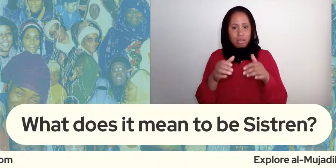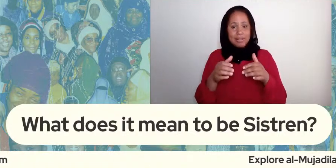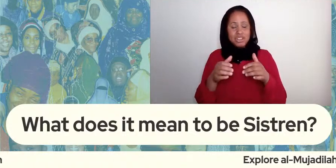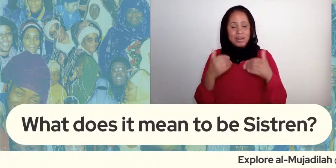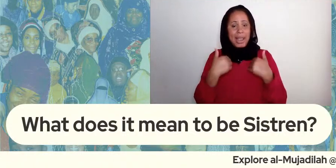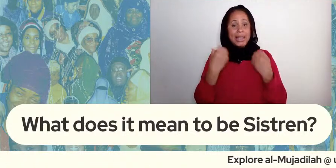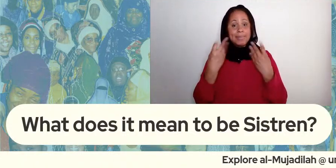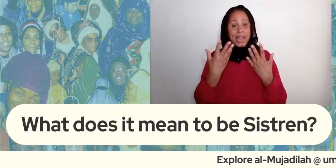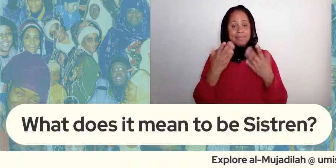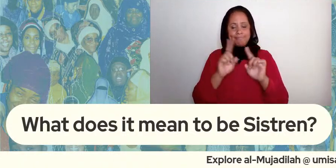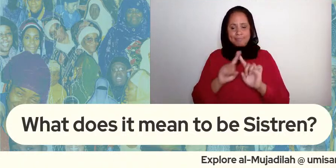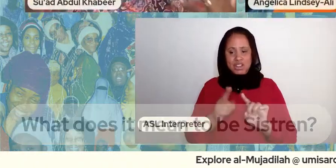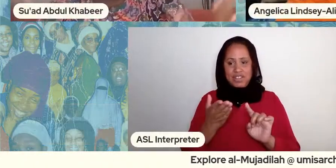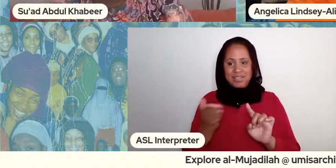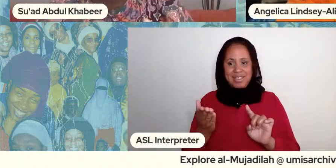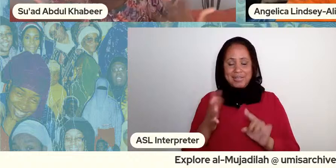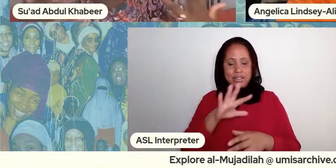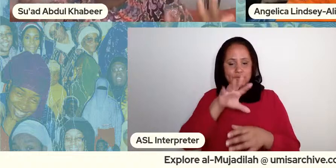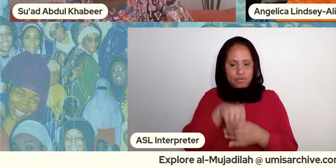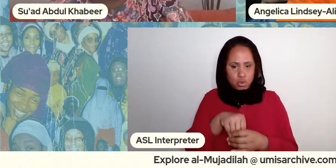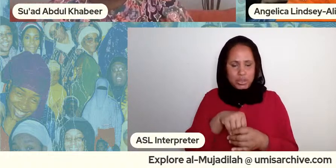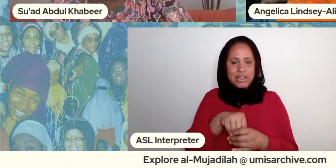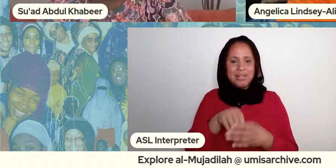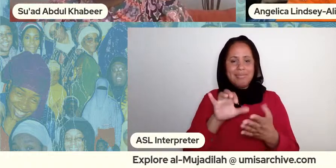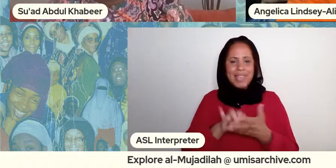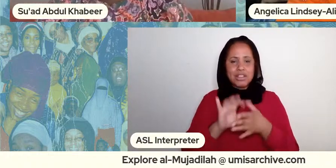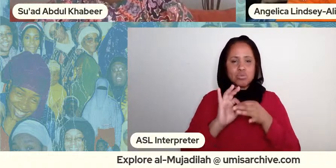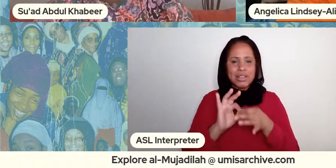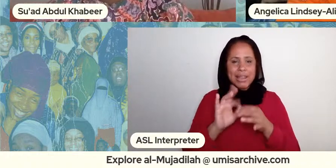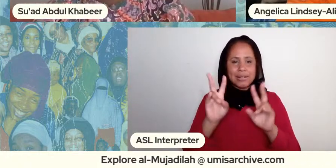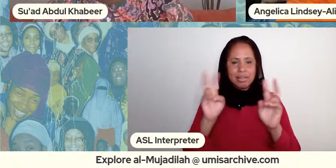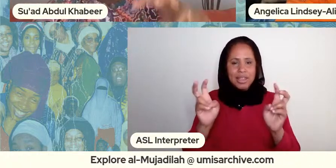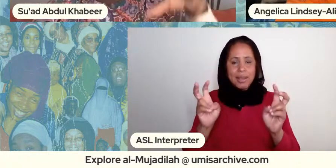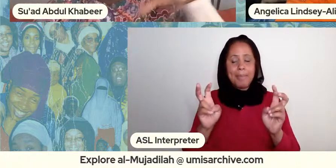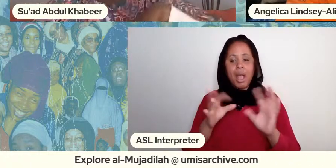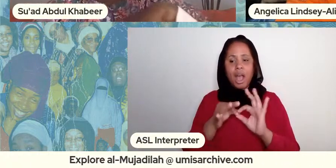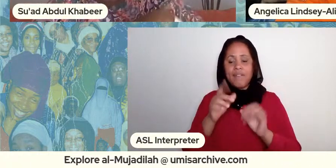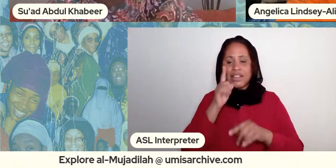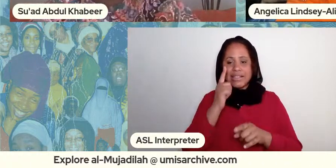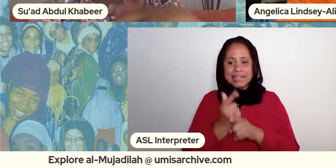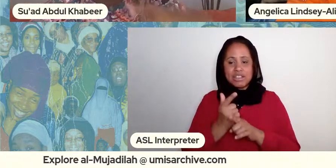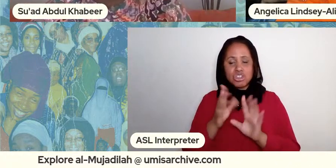that they kind of speak to this question of being sister and sisterhood and so there's an album in